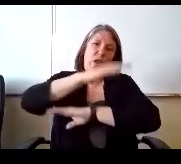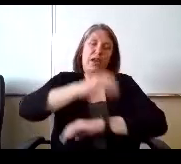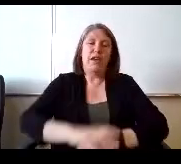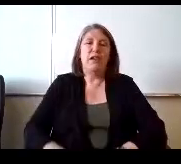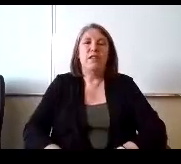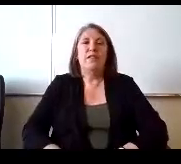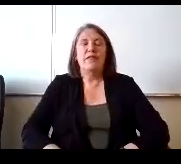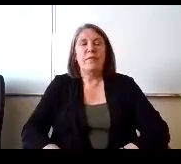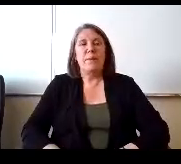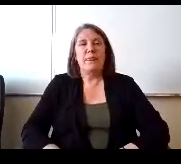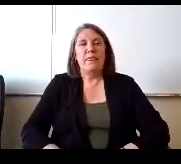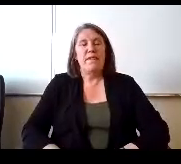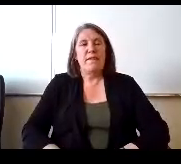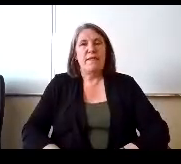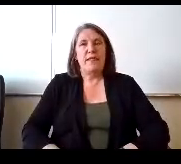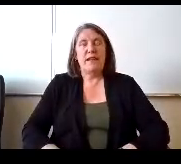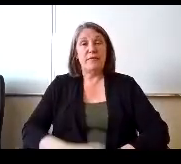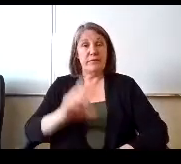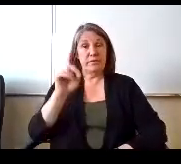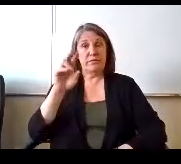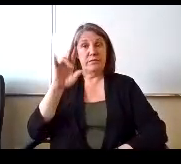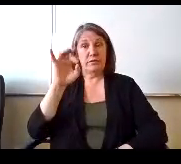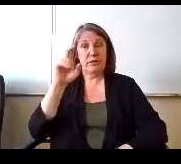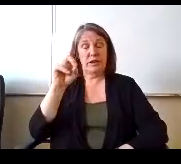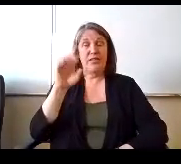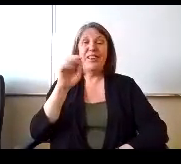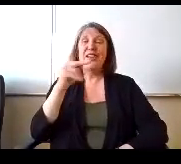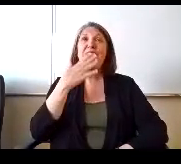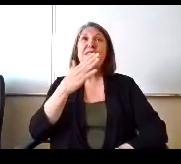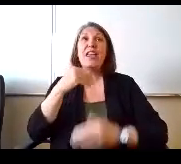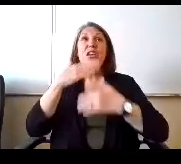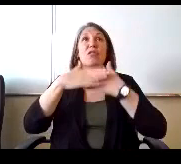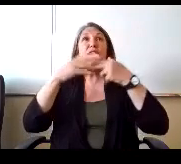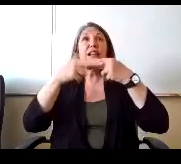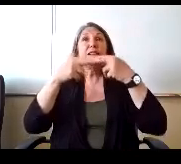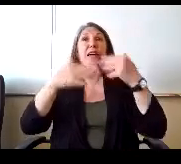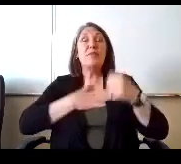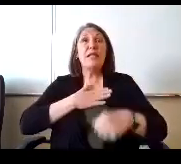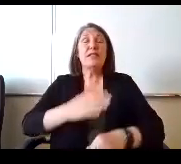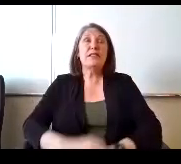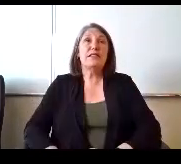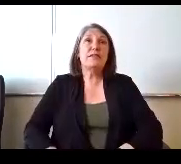Thank you Mr G darkfield, OK, thank you. Next slide please.